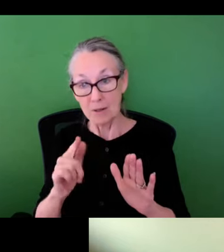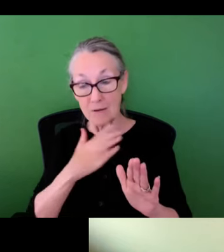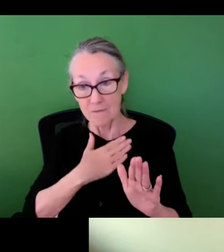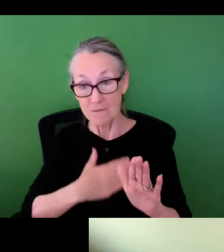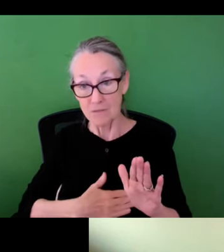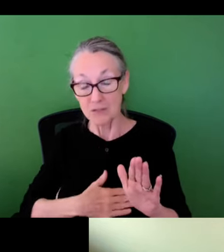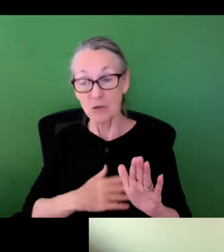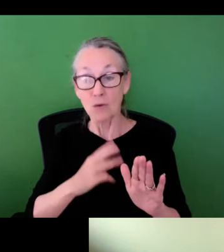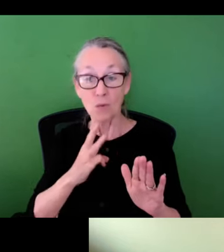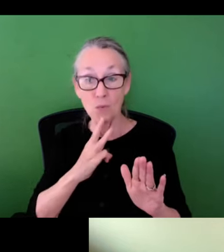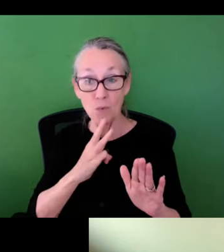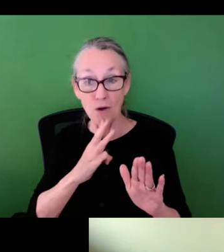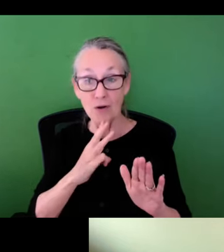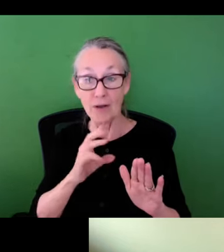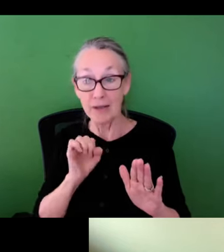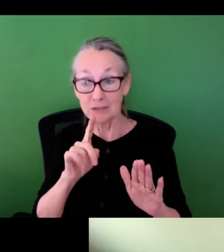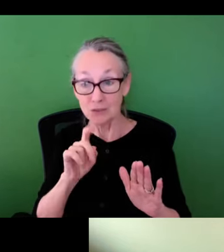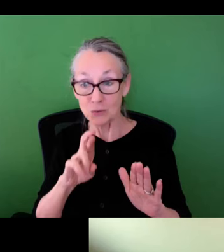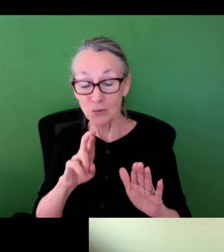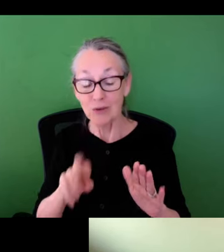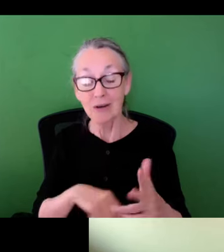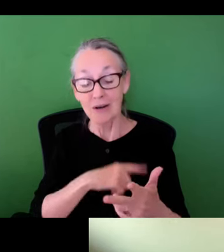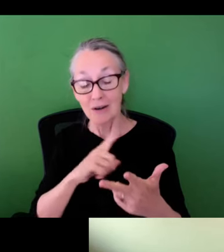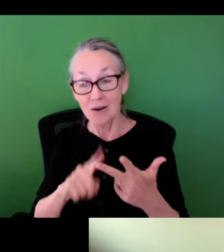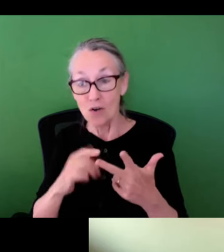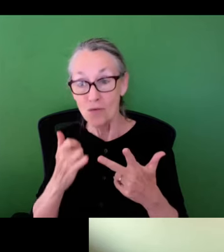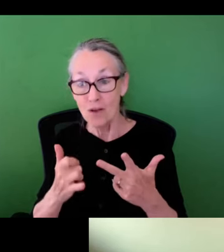some modeling in terms of the physical stormwater and